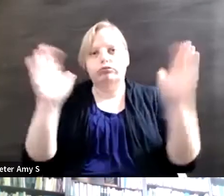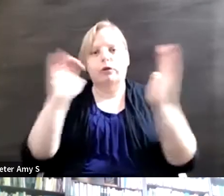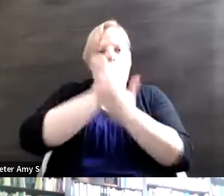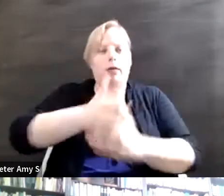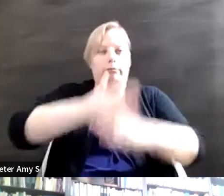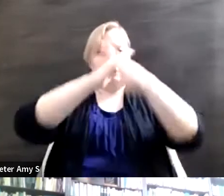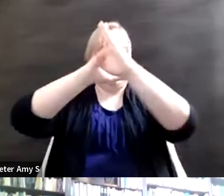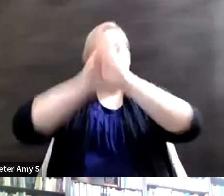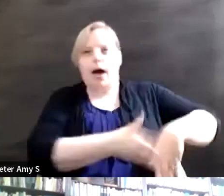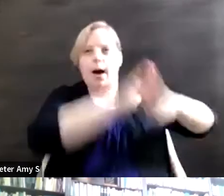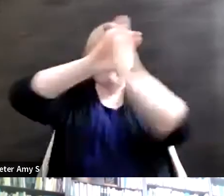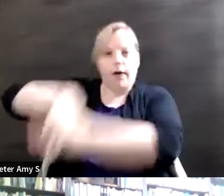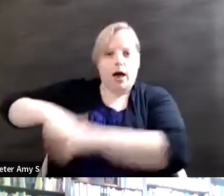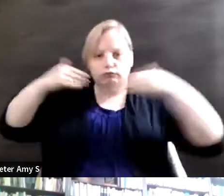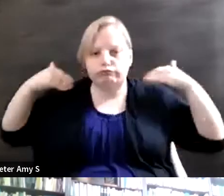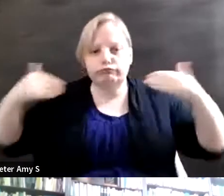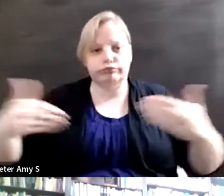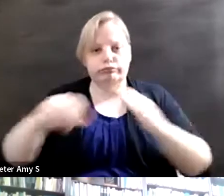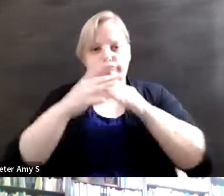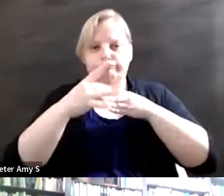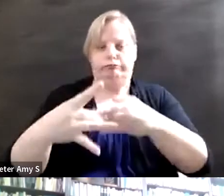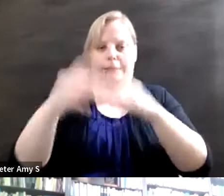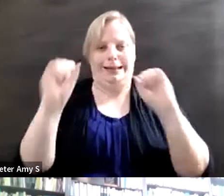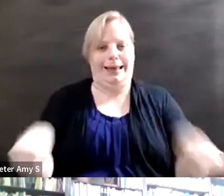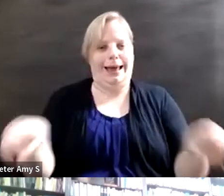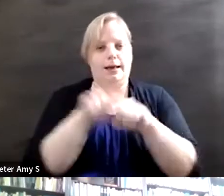can carry this torch forward that we've long been carrying as a community. And so I think